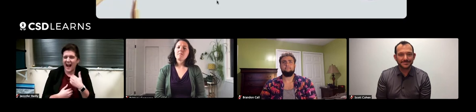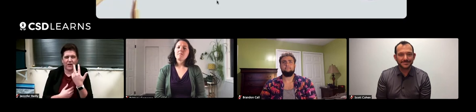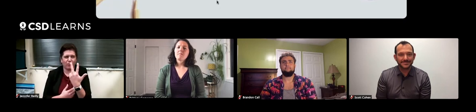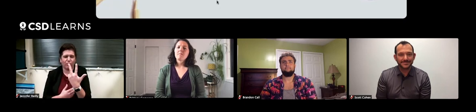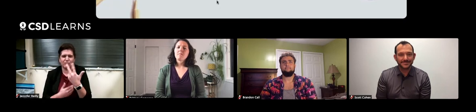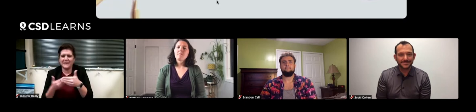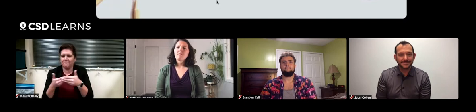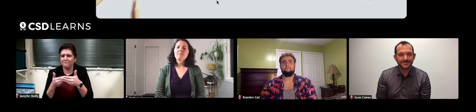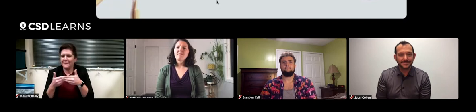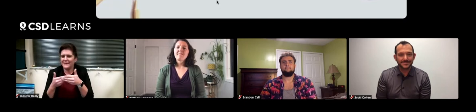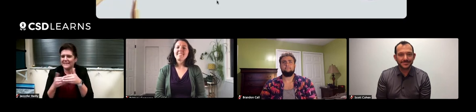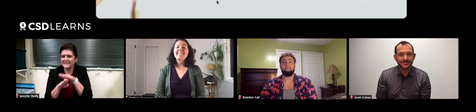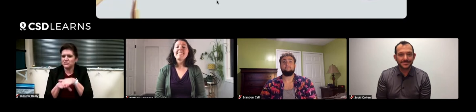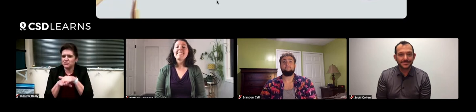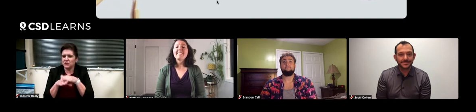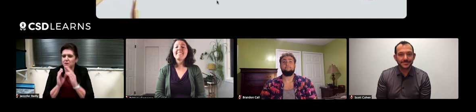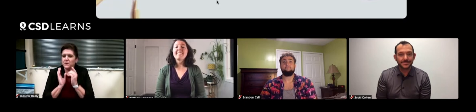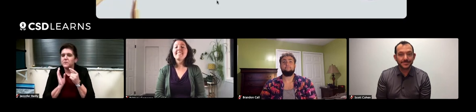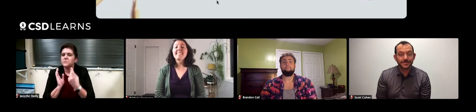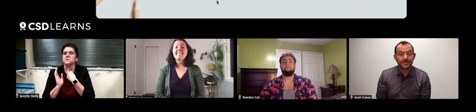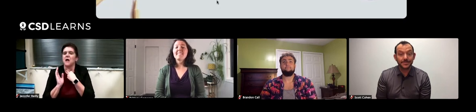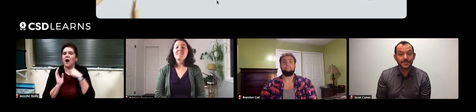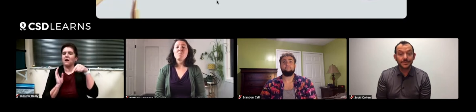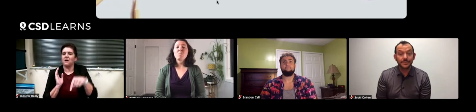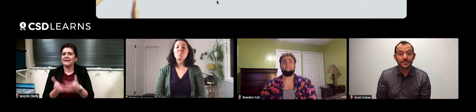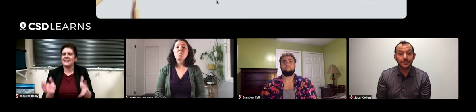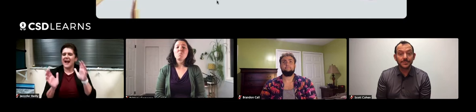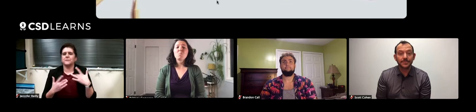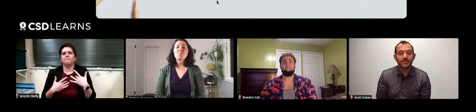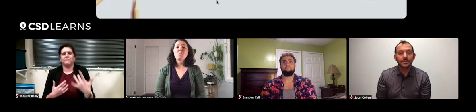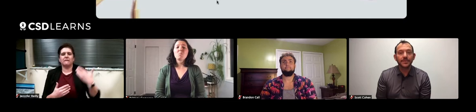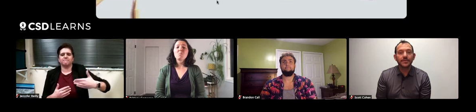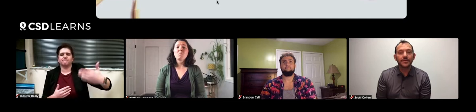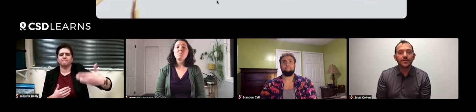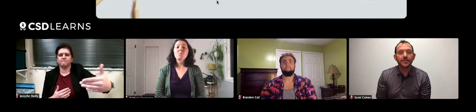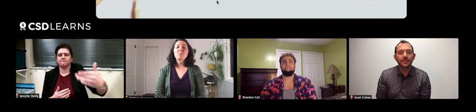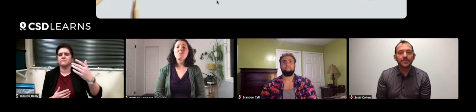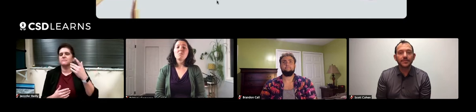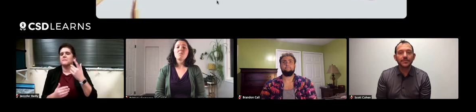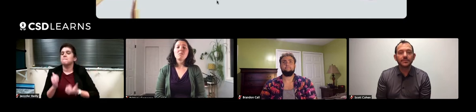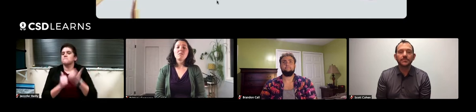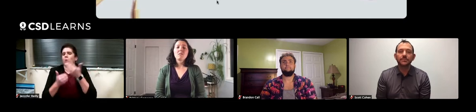There were three baby sea turtles that were stuck in the nest, which does happen quite often.